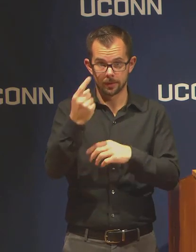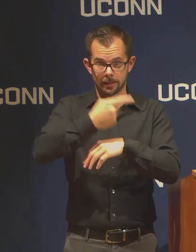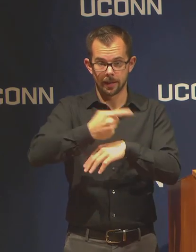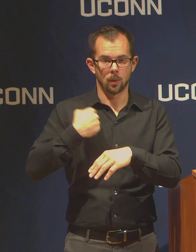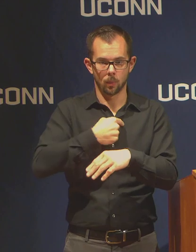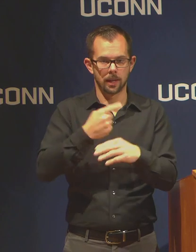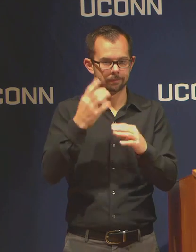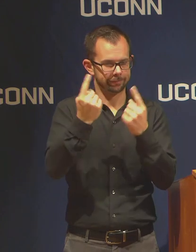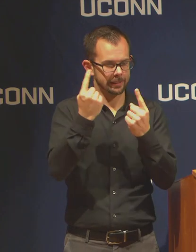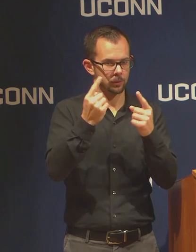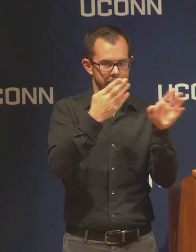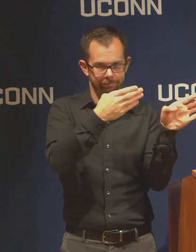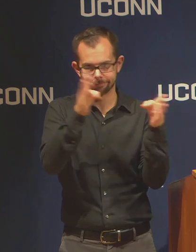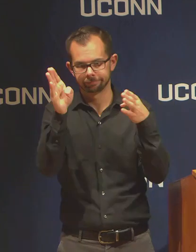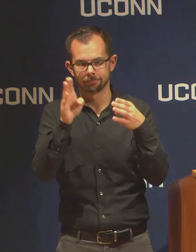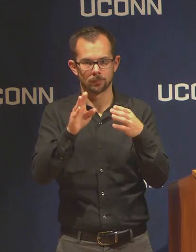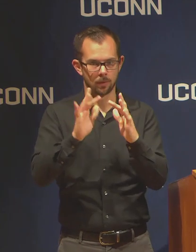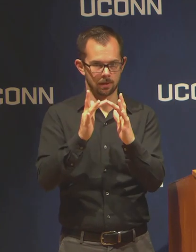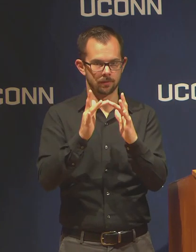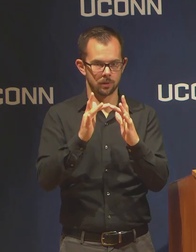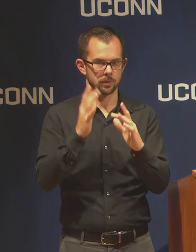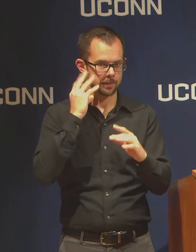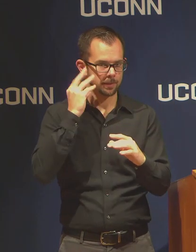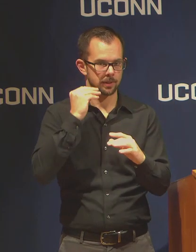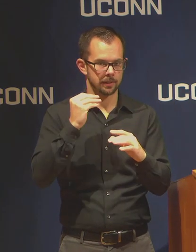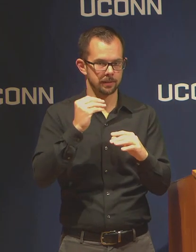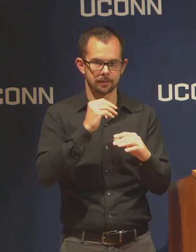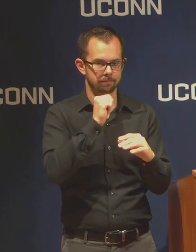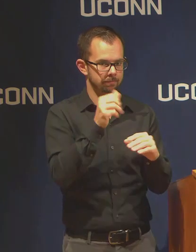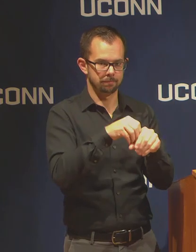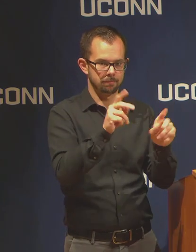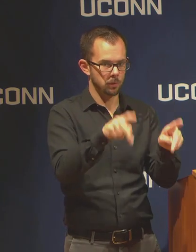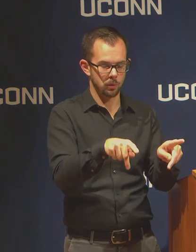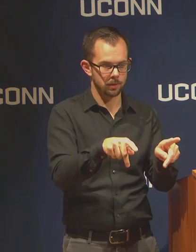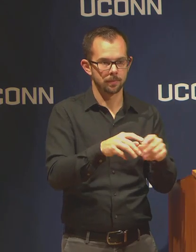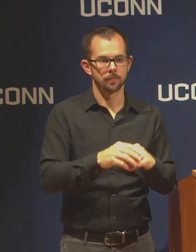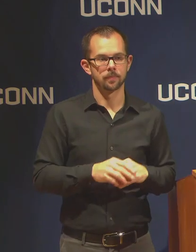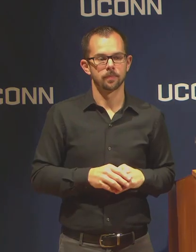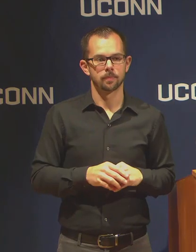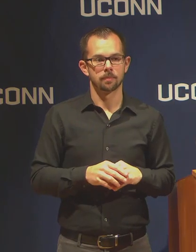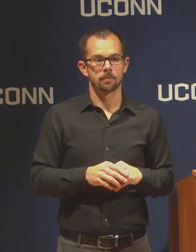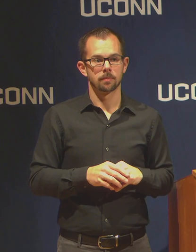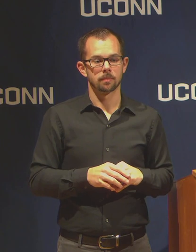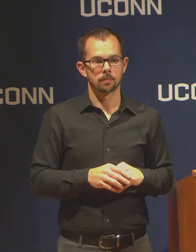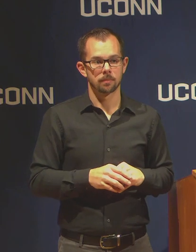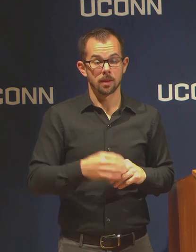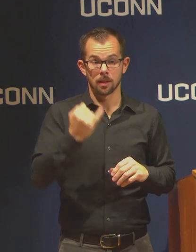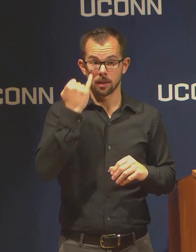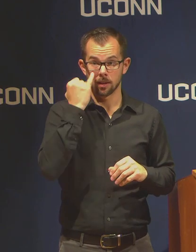and until such time it becomes able for us to have in person events,